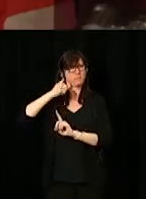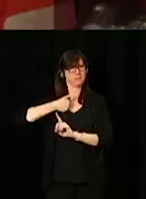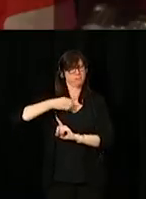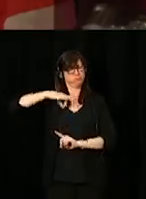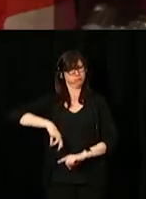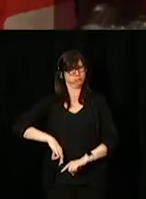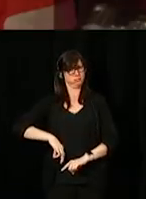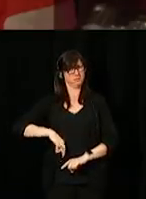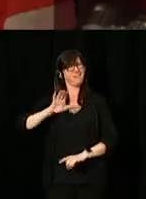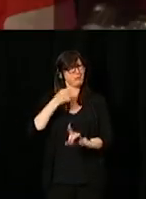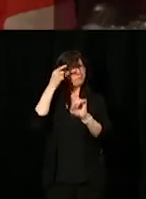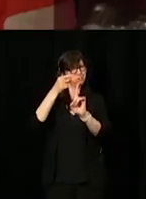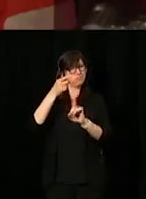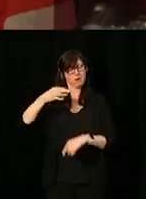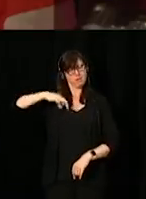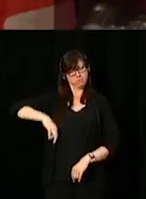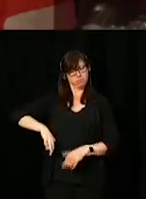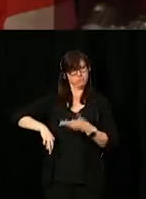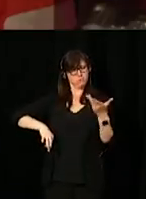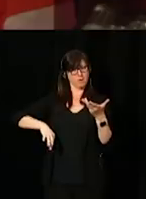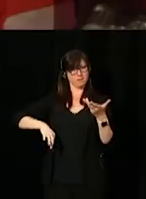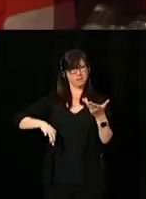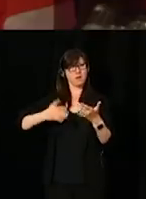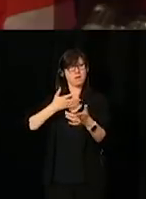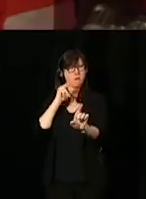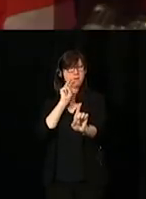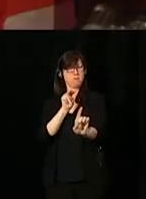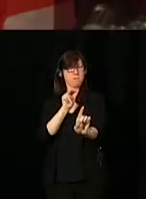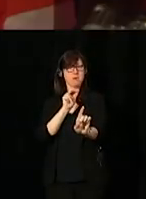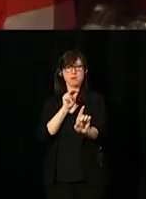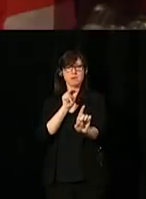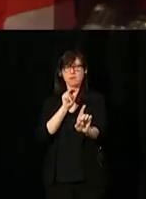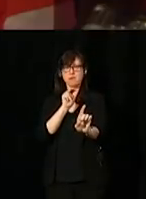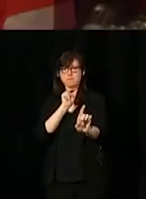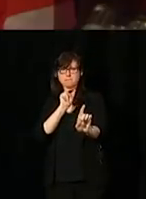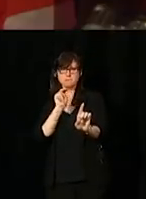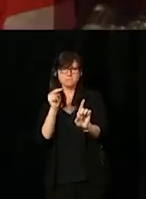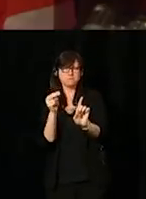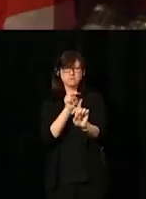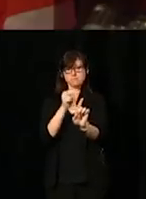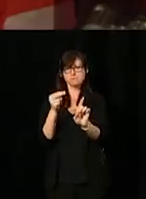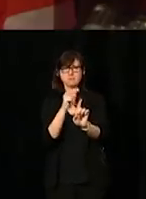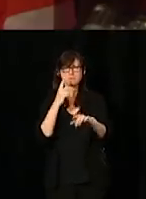The advantage is sometimes we can perceive things other people may not understand.